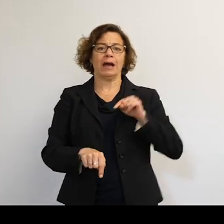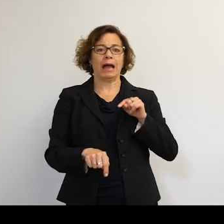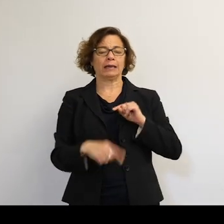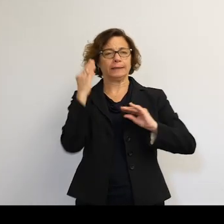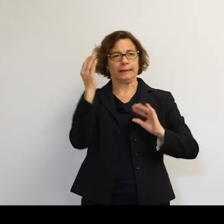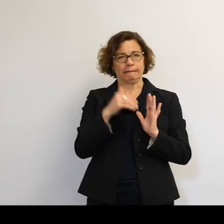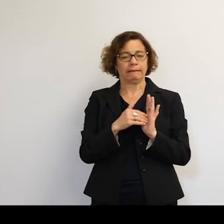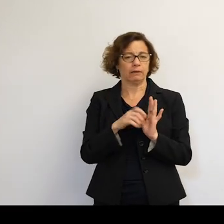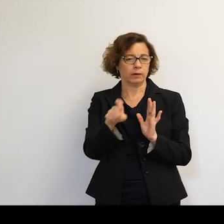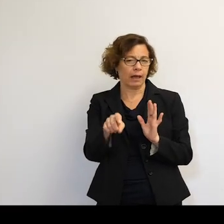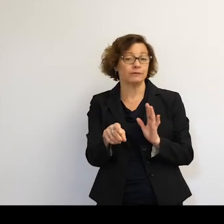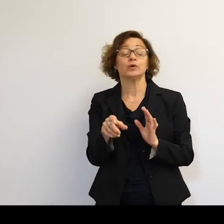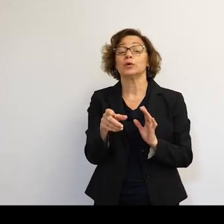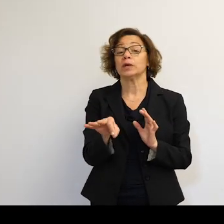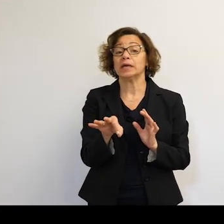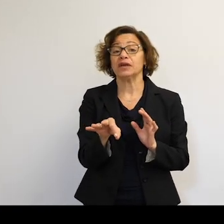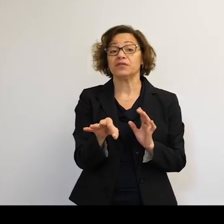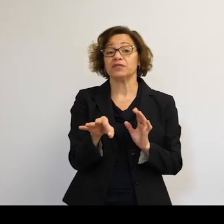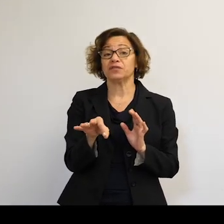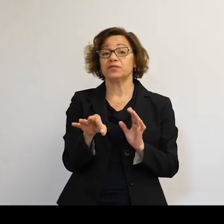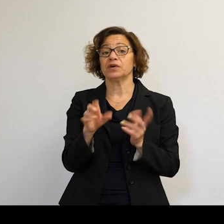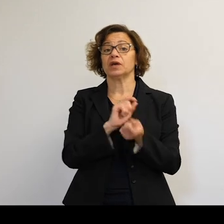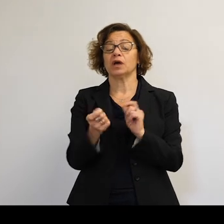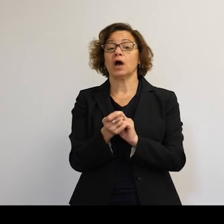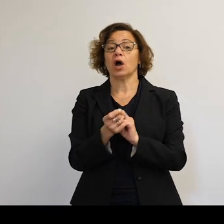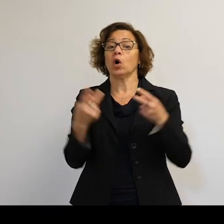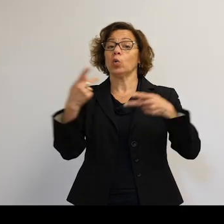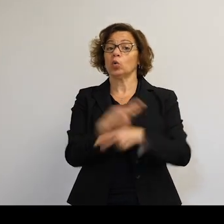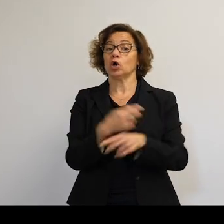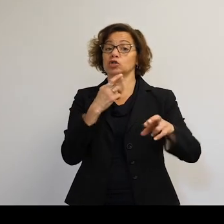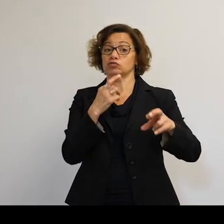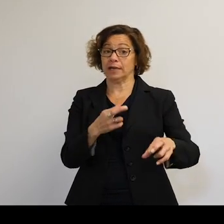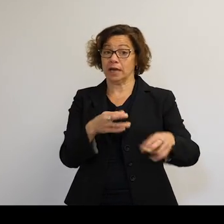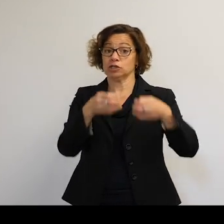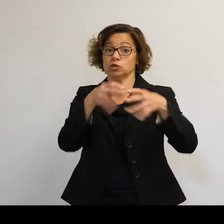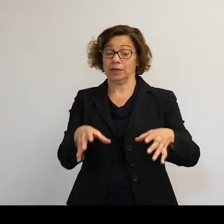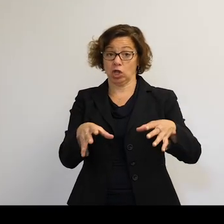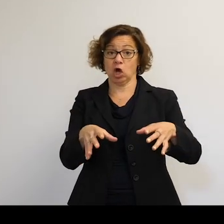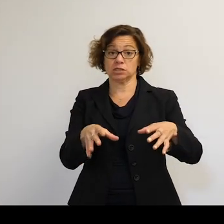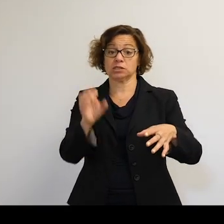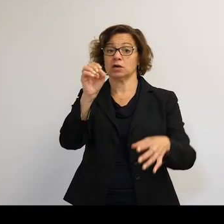And then if there was a chain reaction and we lost access to certain orbital regimes,